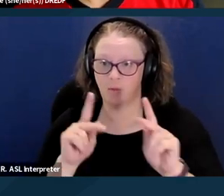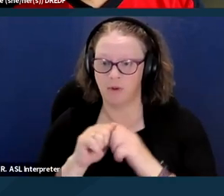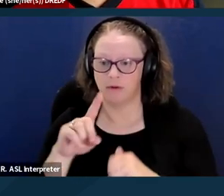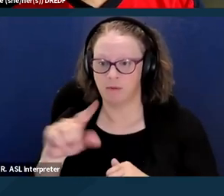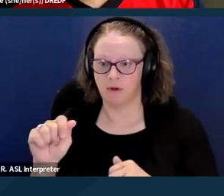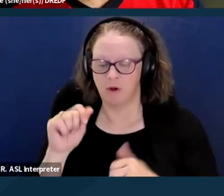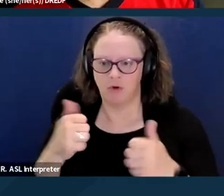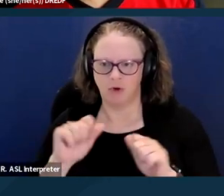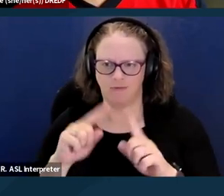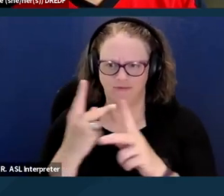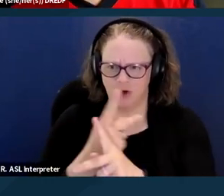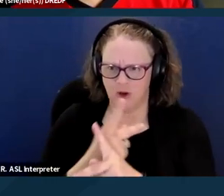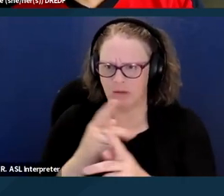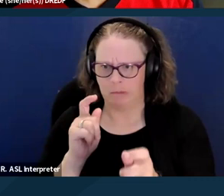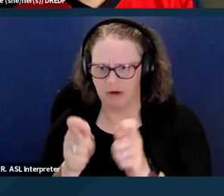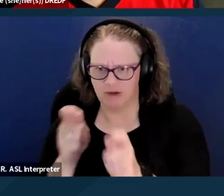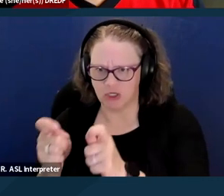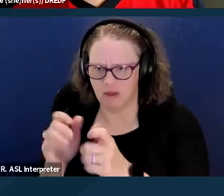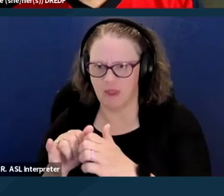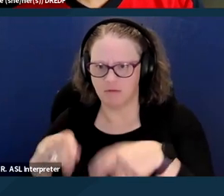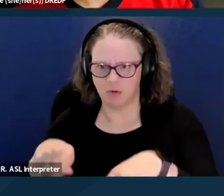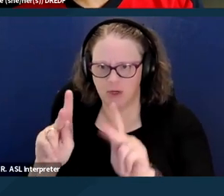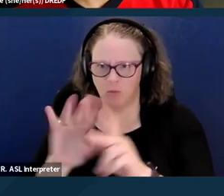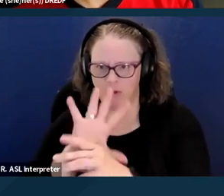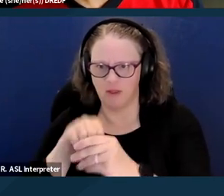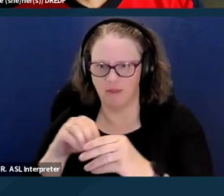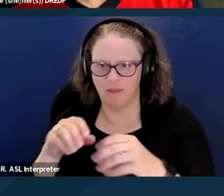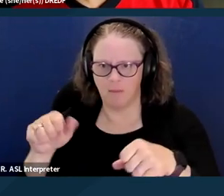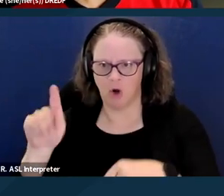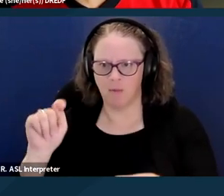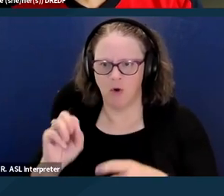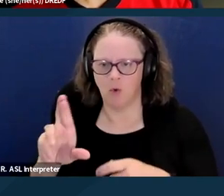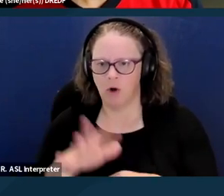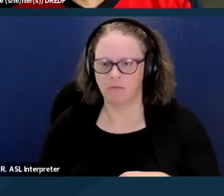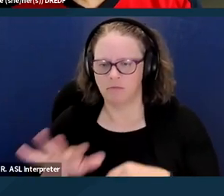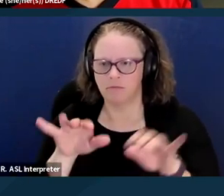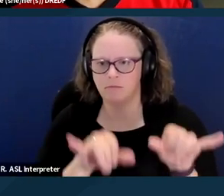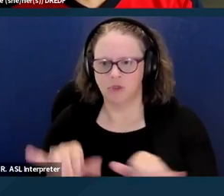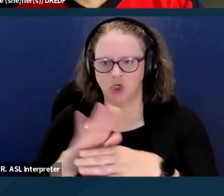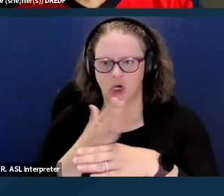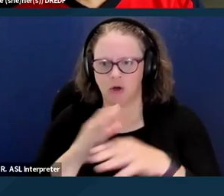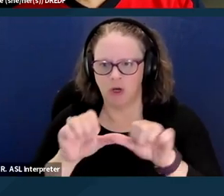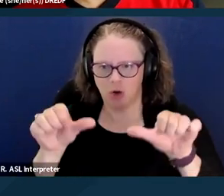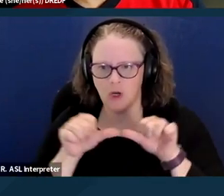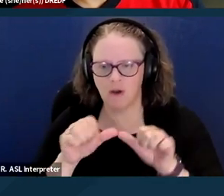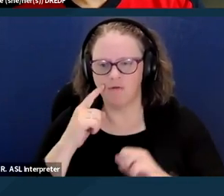modifications that can be allowed within the apartment or in a common area that are needed for the person to stay safely there.